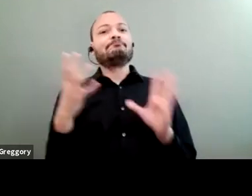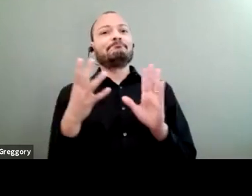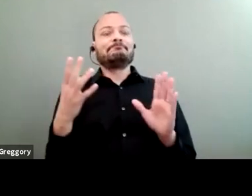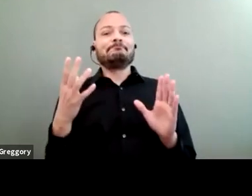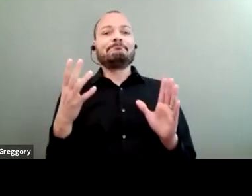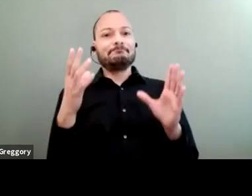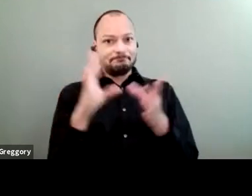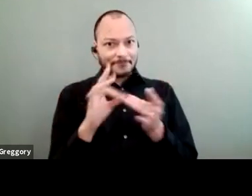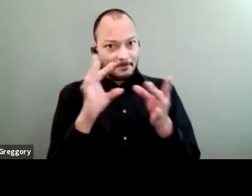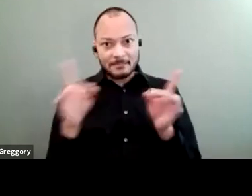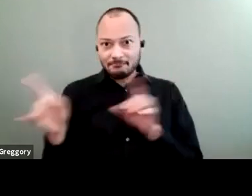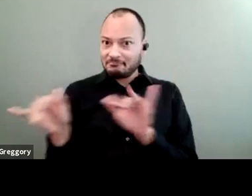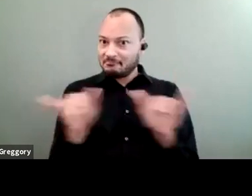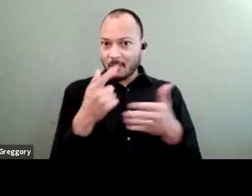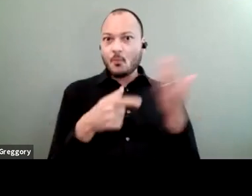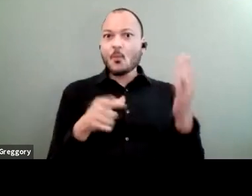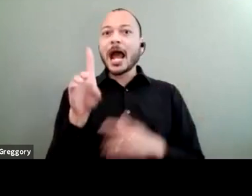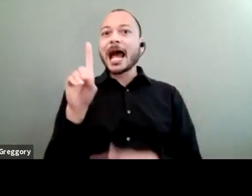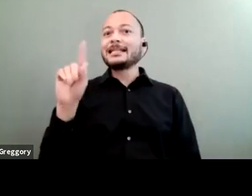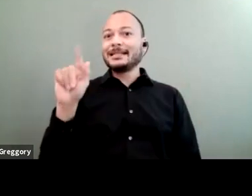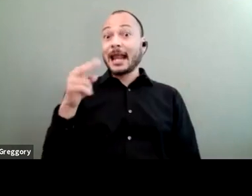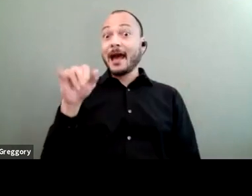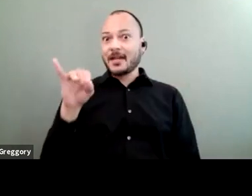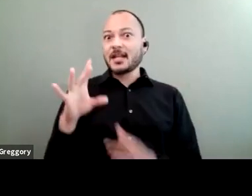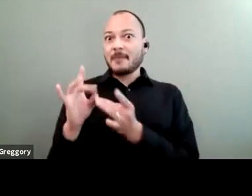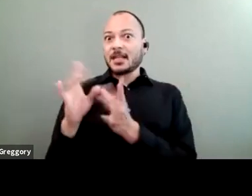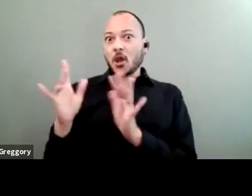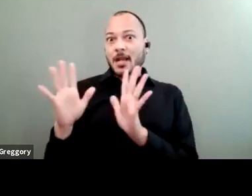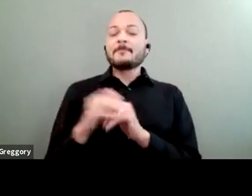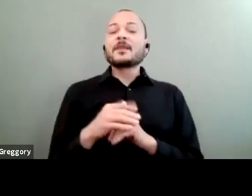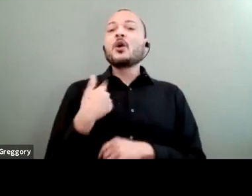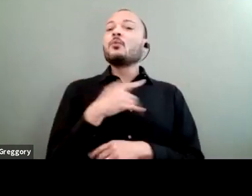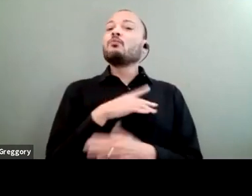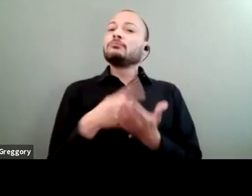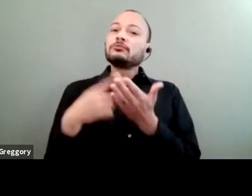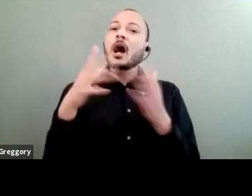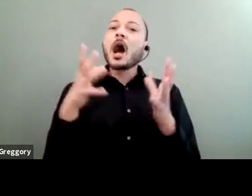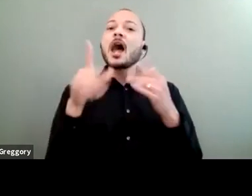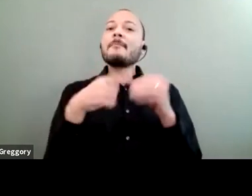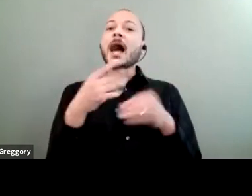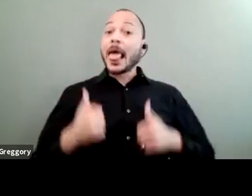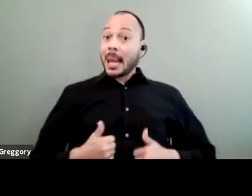And also, we talk a lot about lived experience, expertise, but I think the other thing that we sometimes forget,